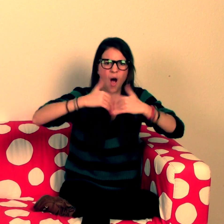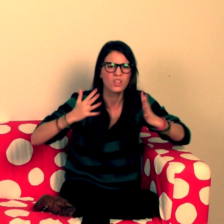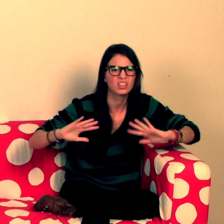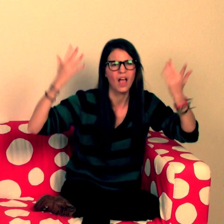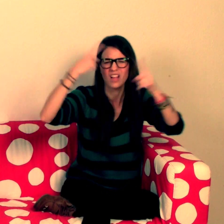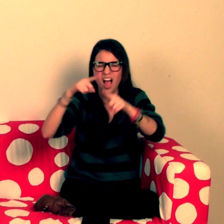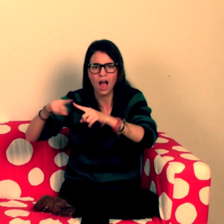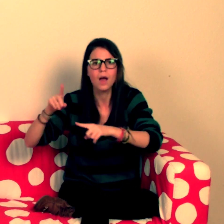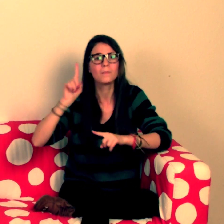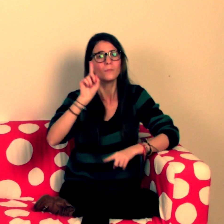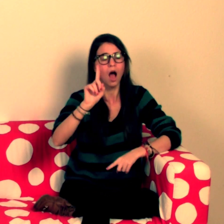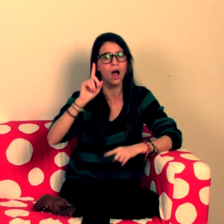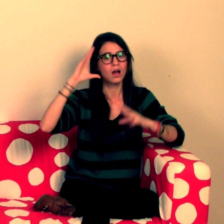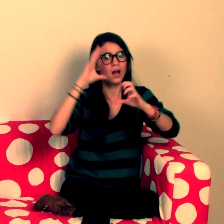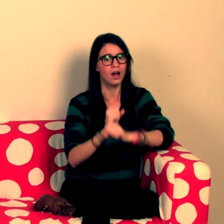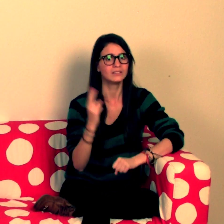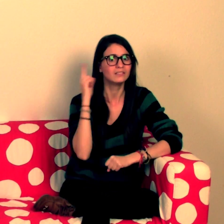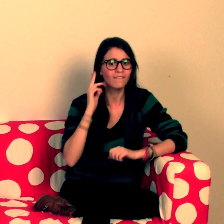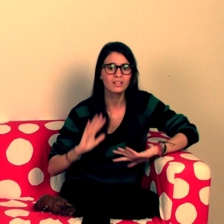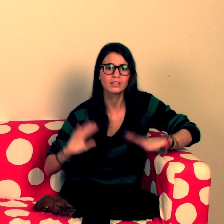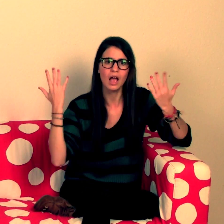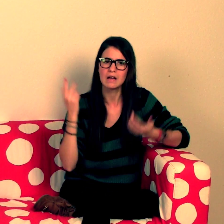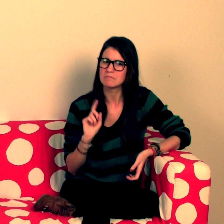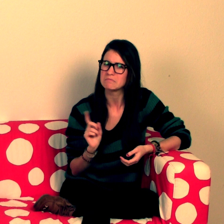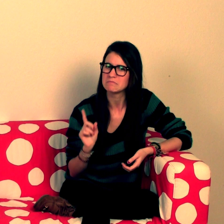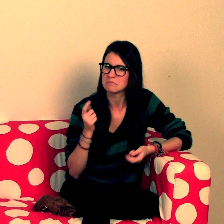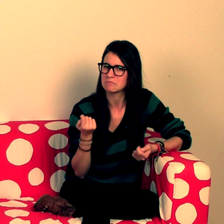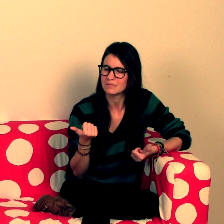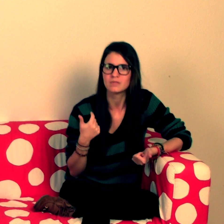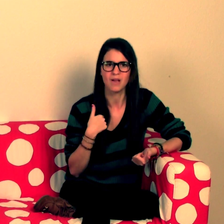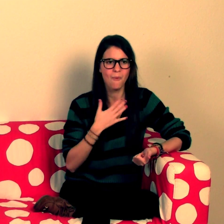These movies look into the life in the future but rarely do the movies have any focus into the Deaf life.